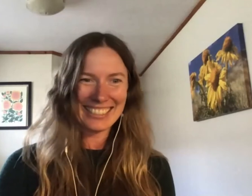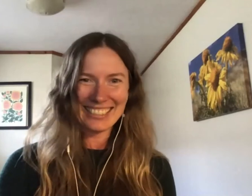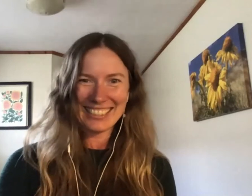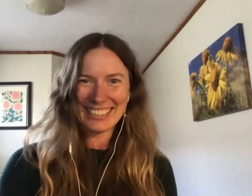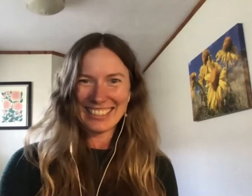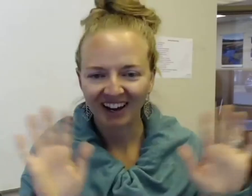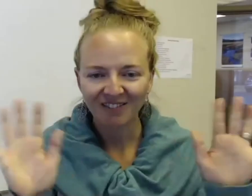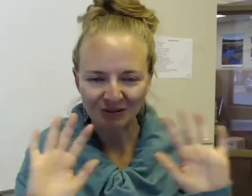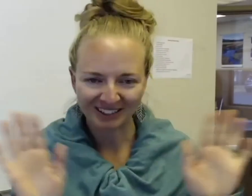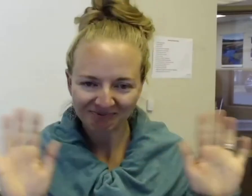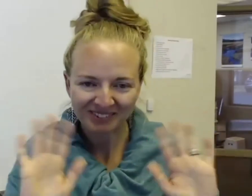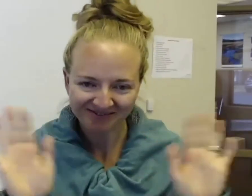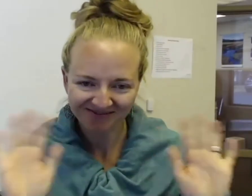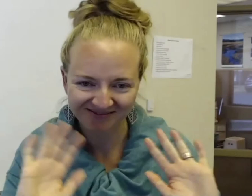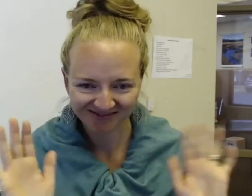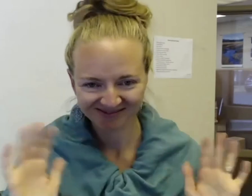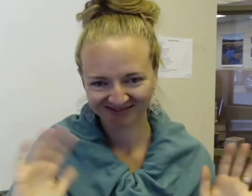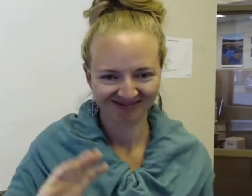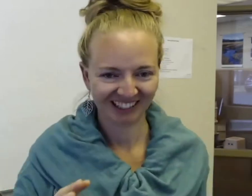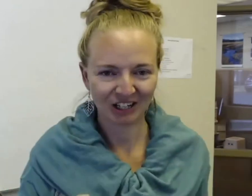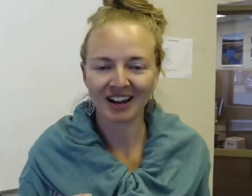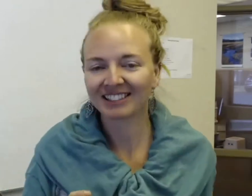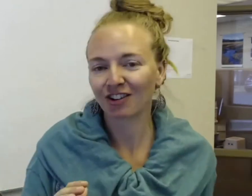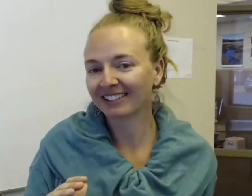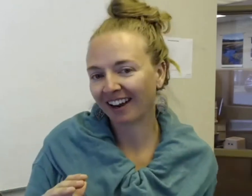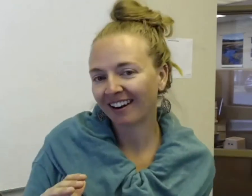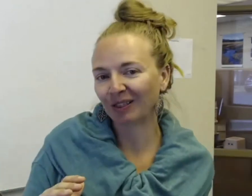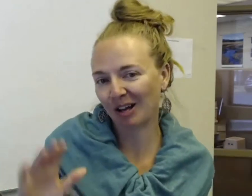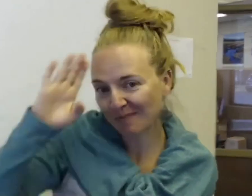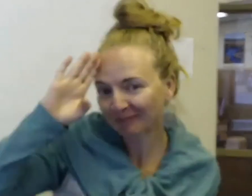Hi everyone! Can you guys try saying hello?